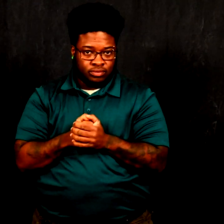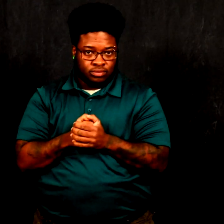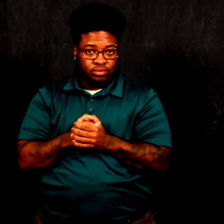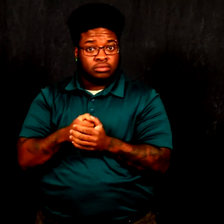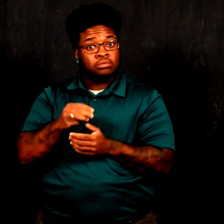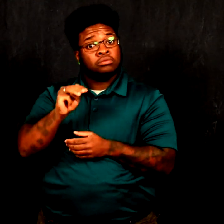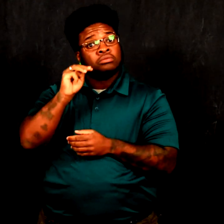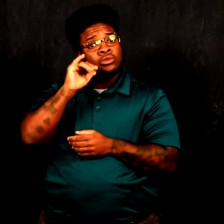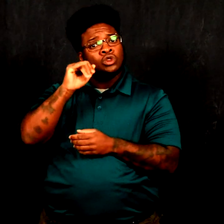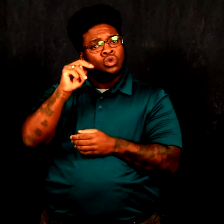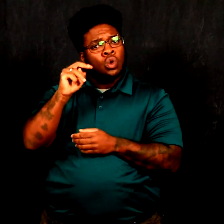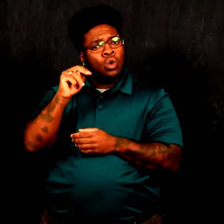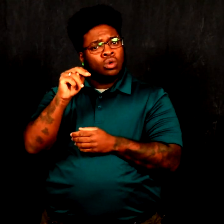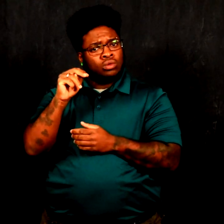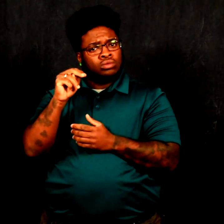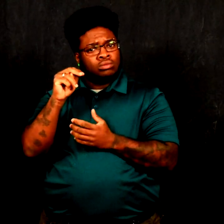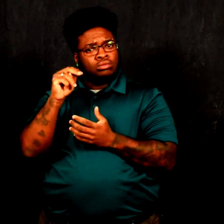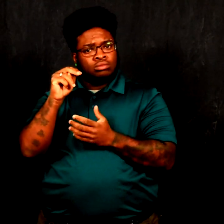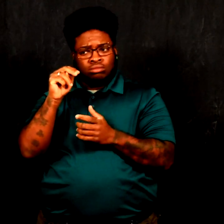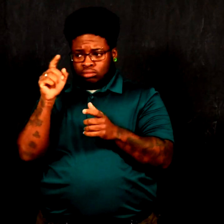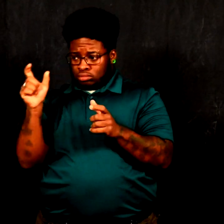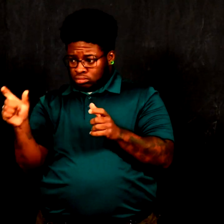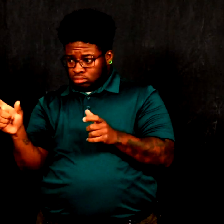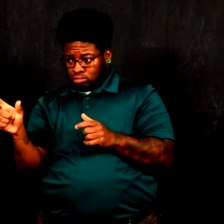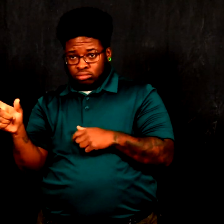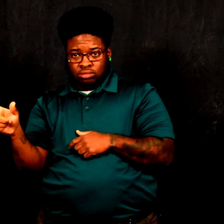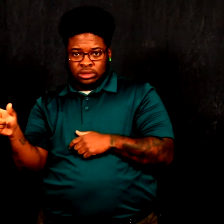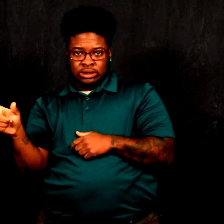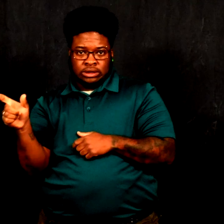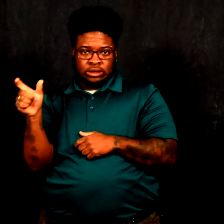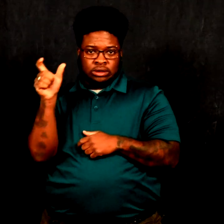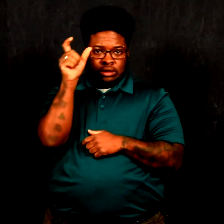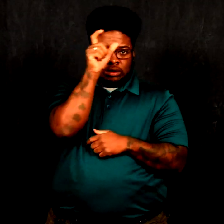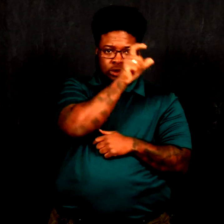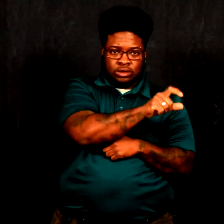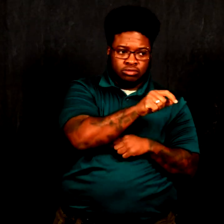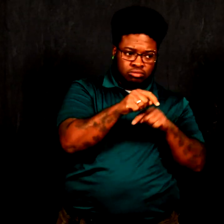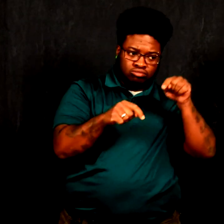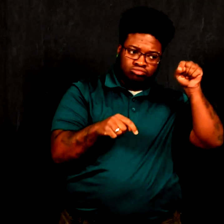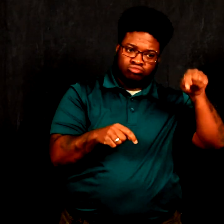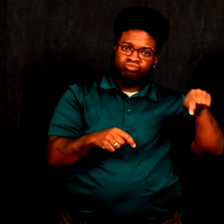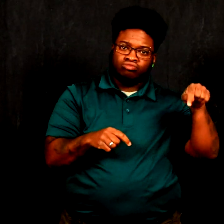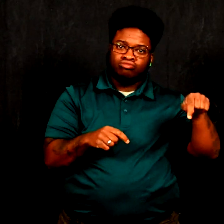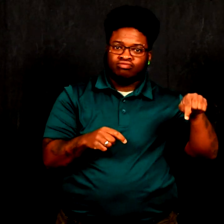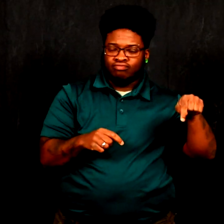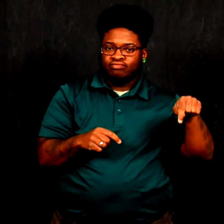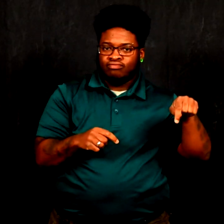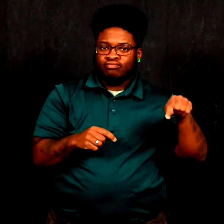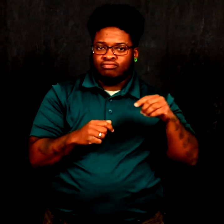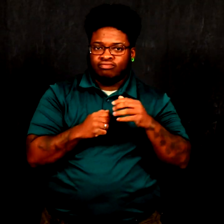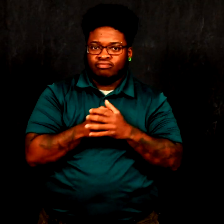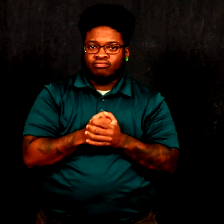(Minnesota goes to the front of the name instead of at the end of our name.)